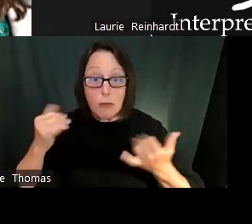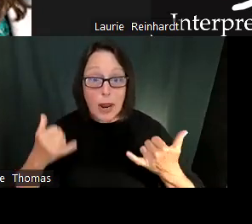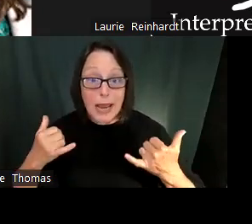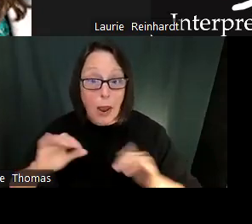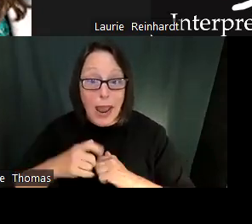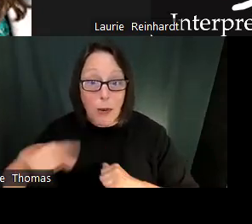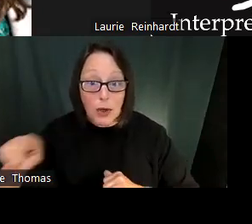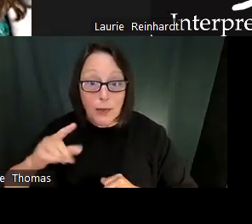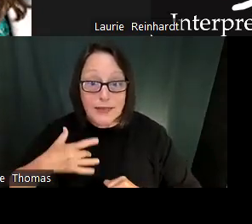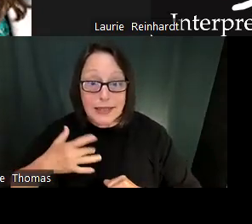Oh, right. So, to get started, what I thought we would do actually is, Hey, Mrs. LED.